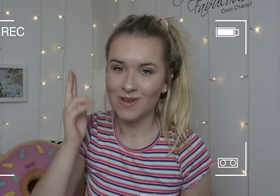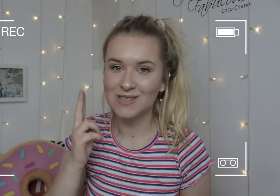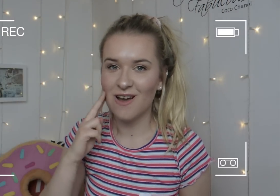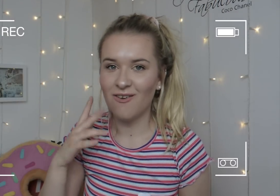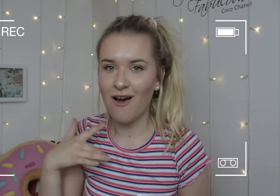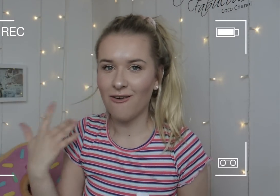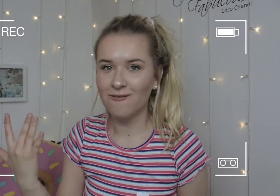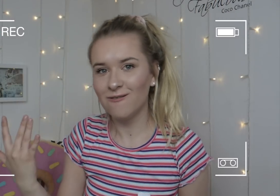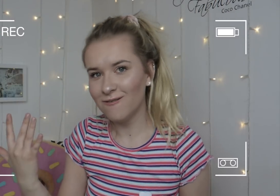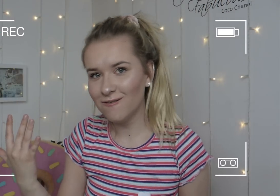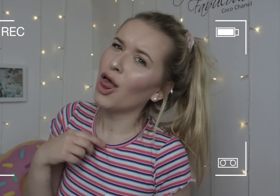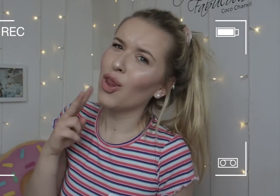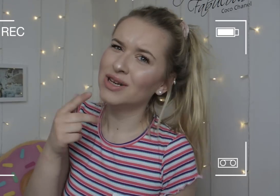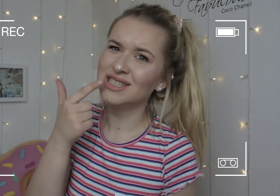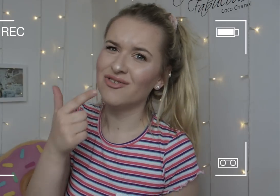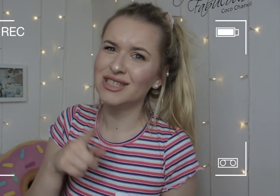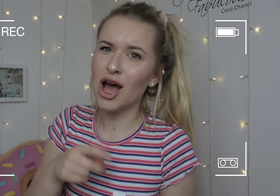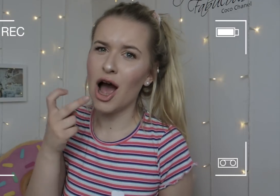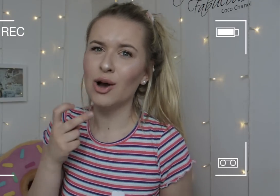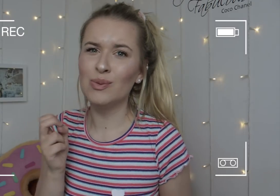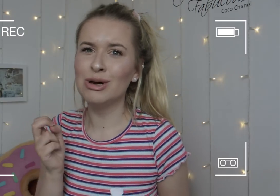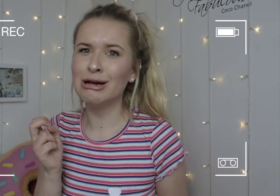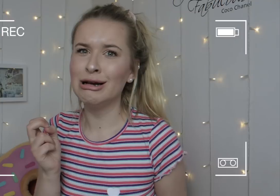This is the deaf life. I look like a 7-year-old...